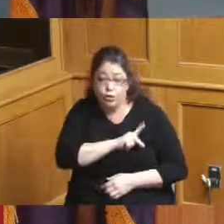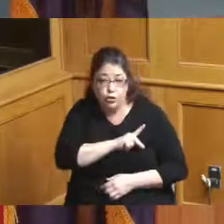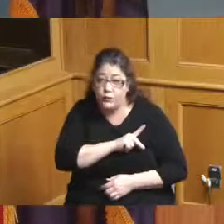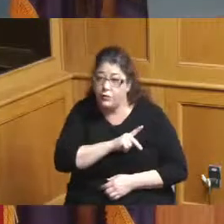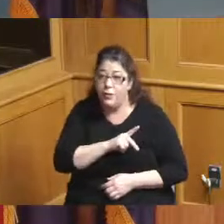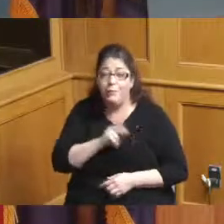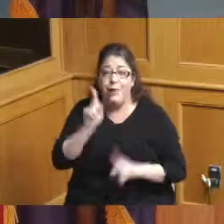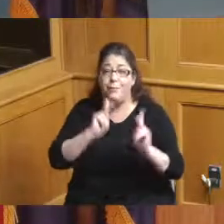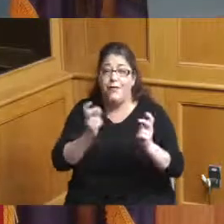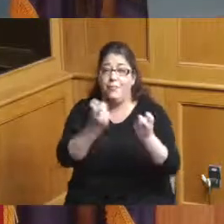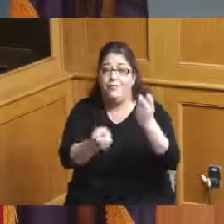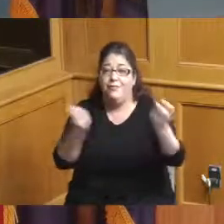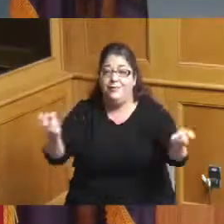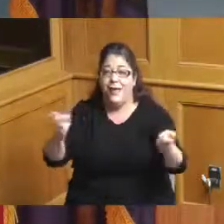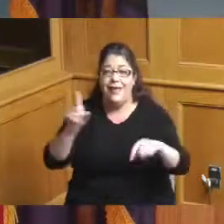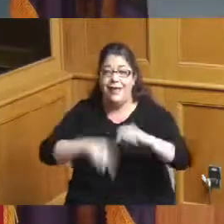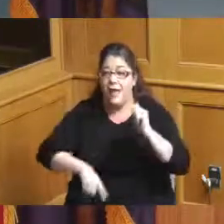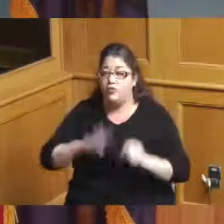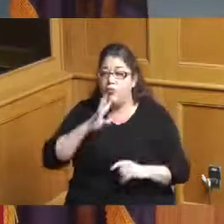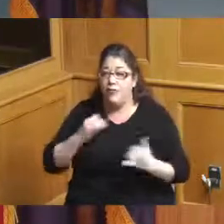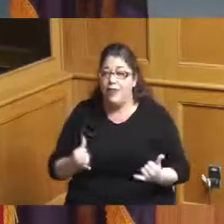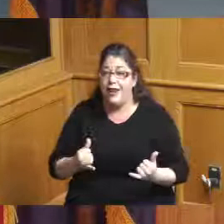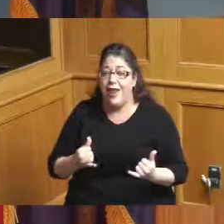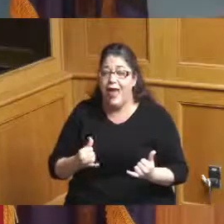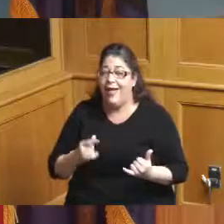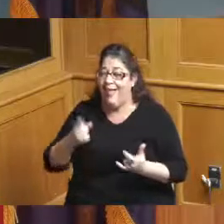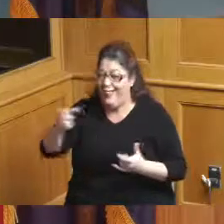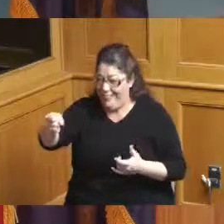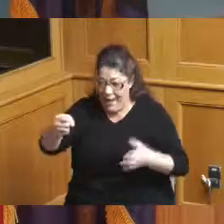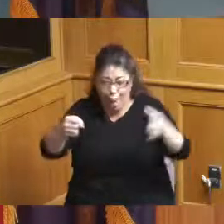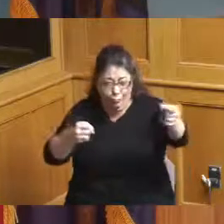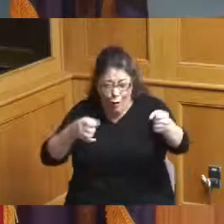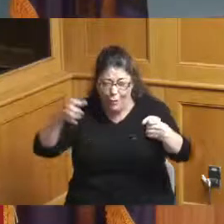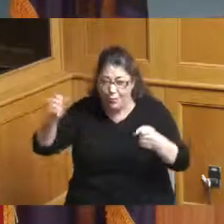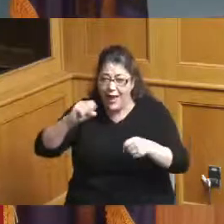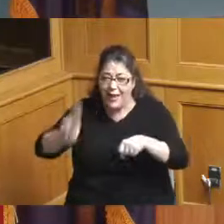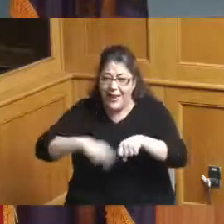they can't talk right now they don't brought conventions national baptists the masons is